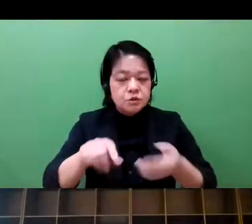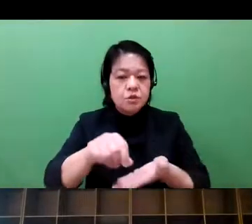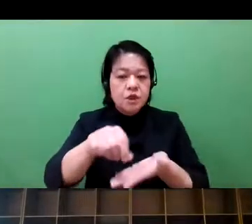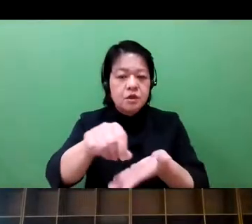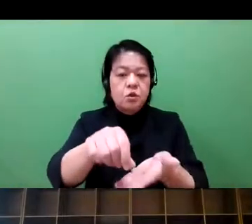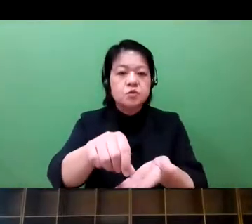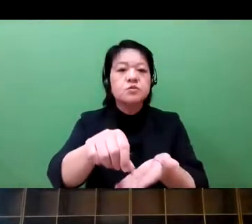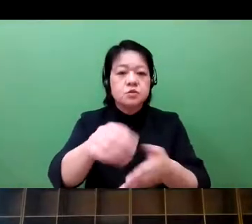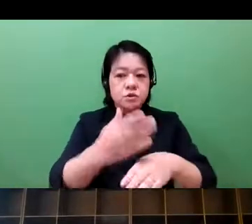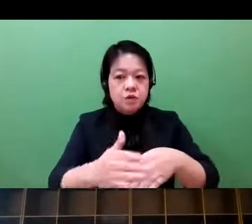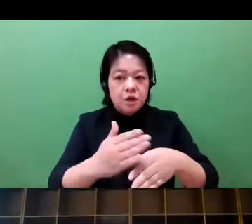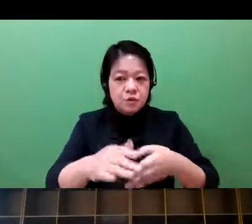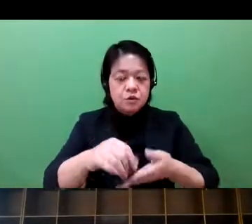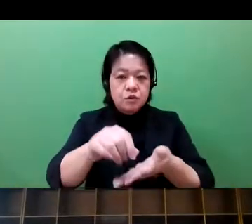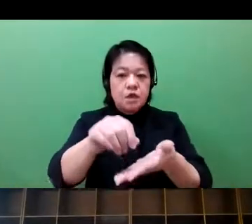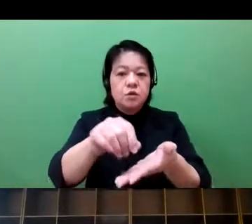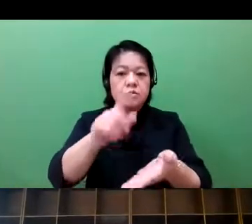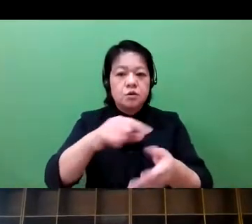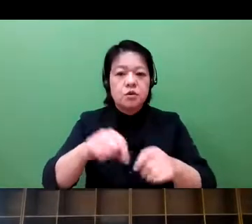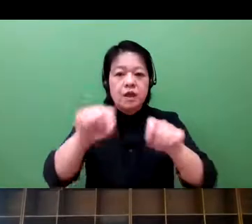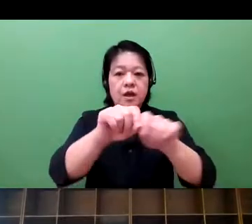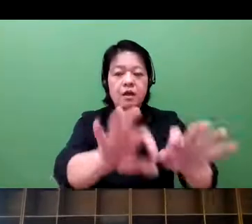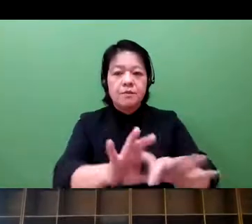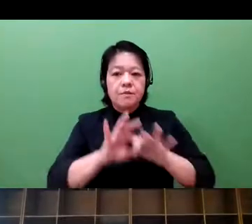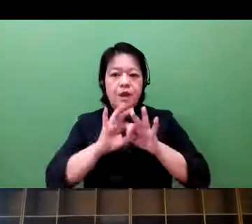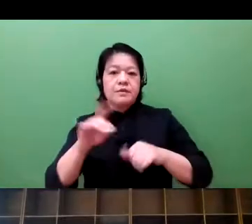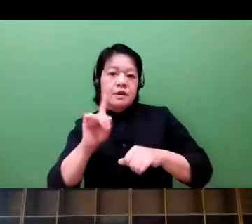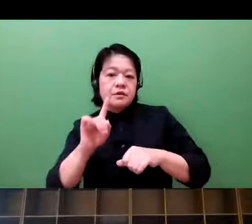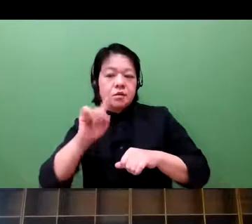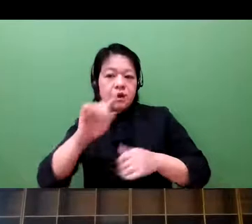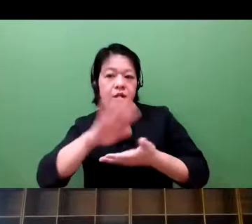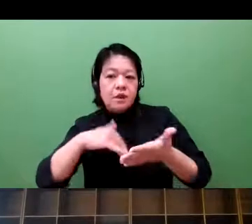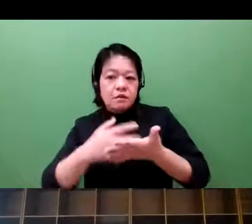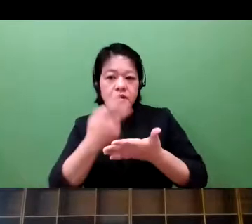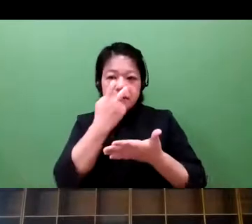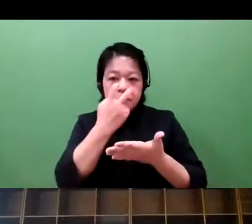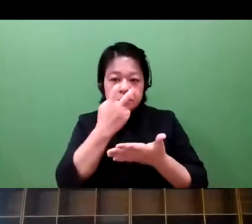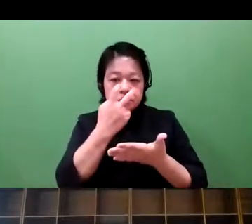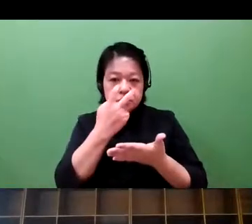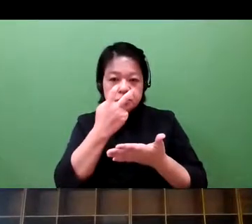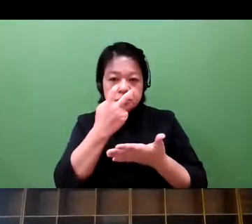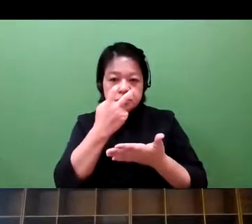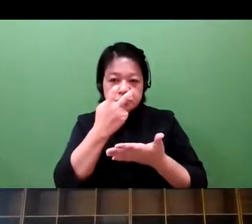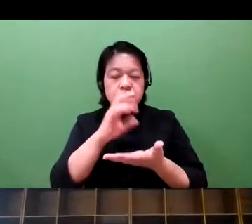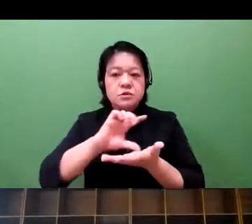When we provide service, what is the impact, what is the result of that service?